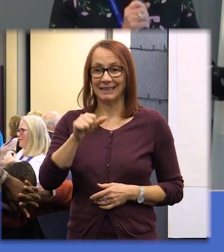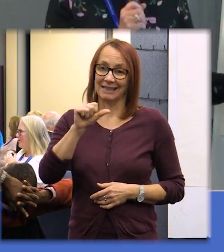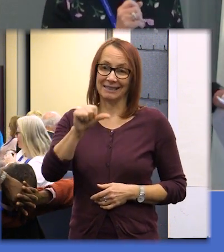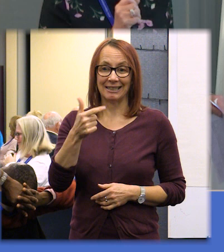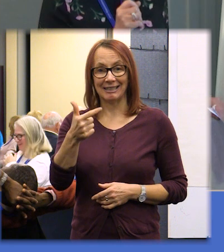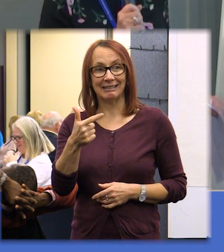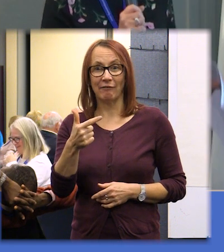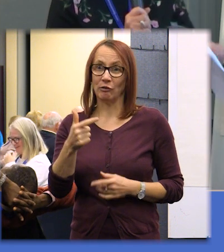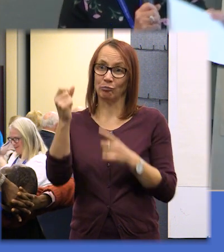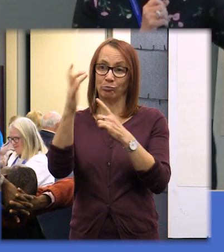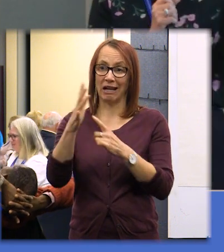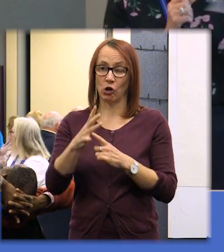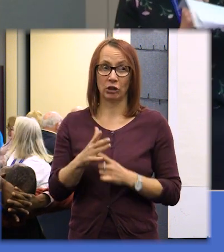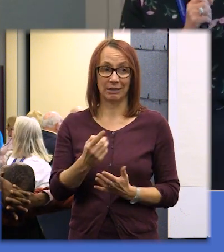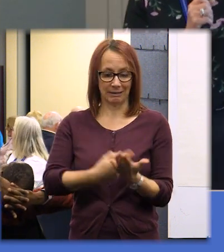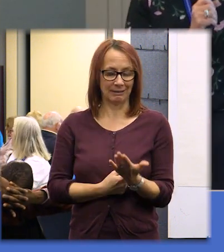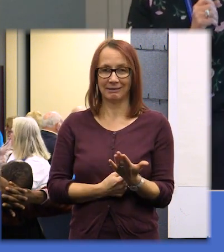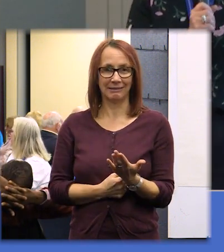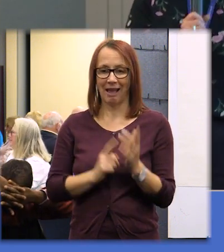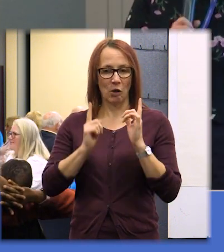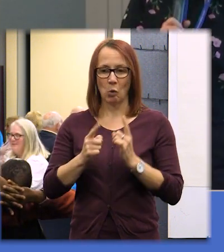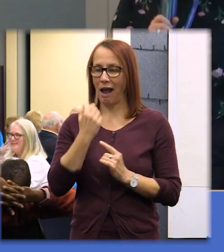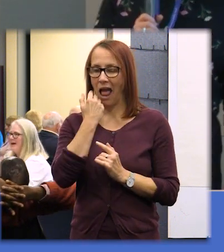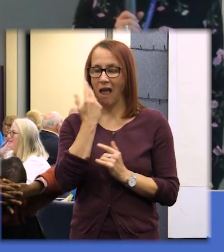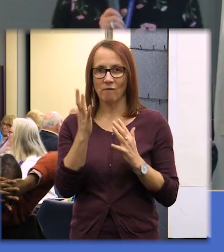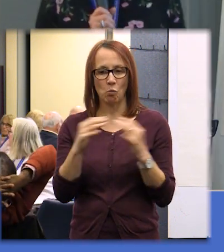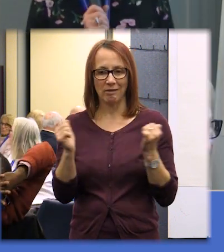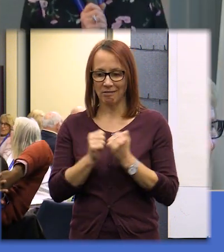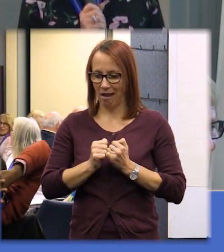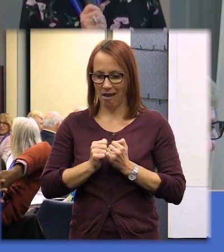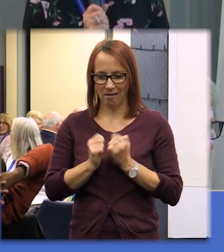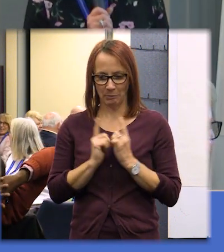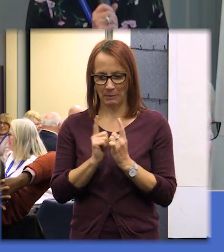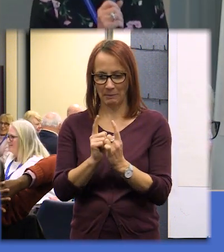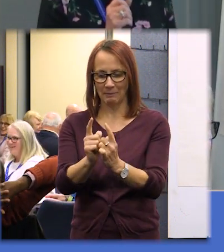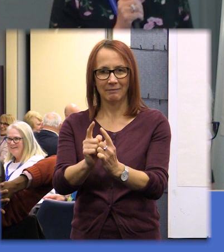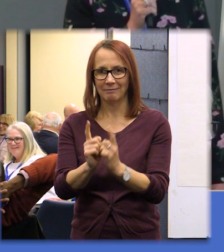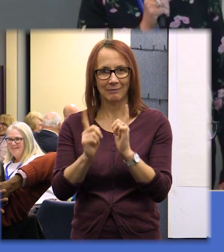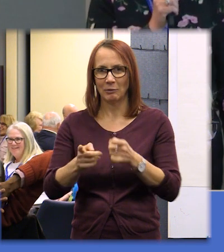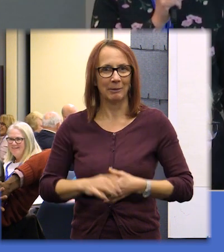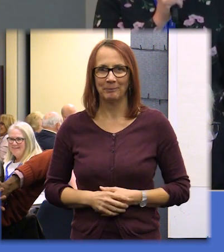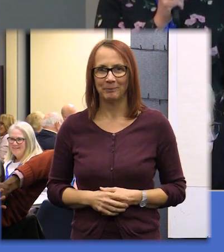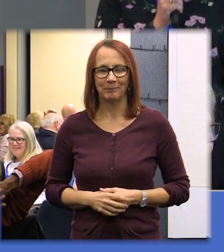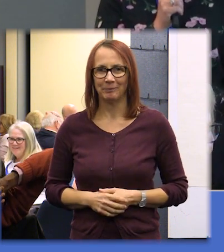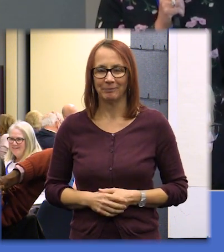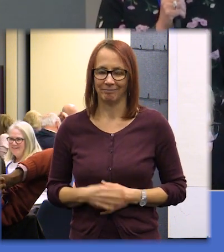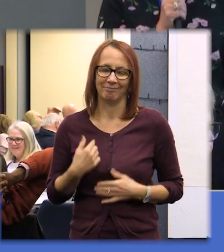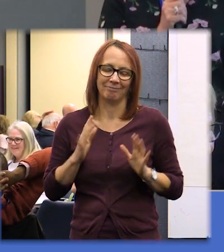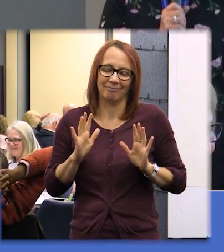must be joking I'm just gonna ignore those people I am just going to ignore